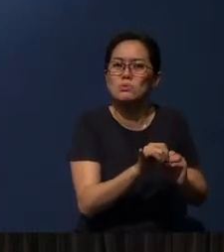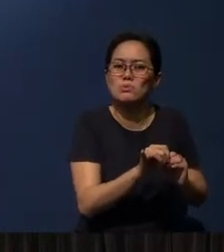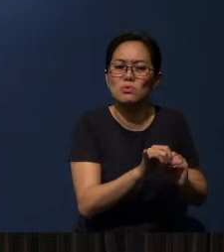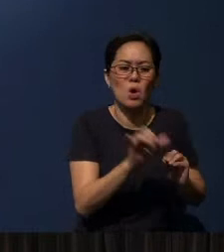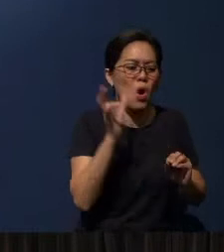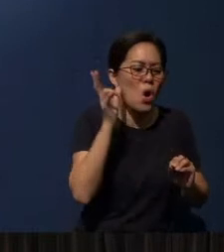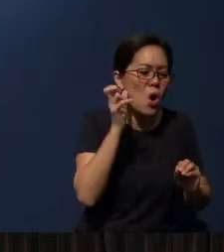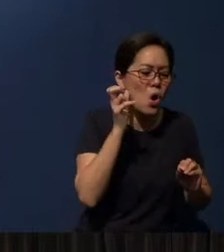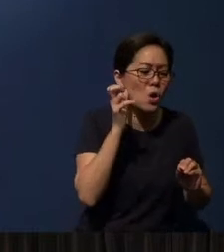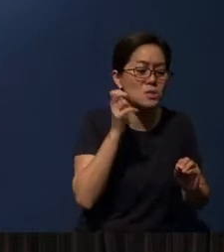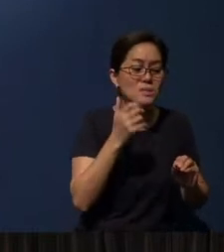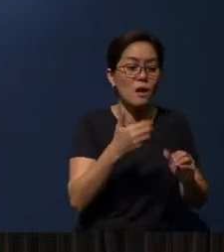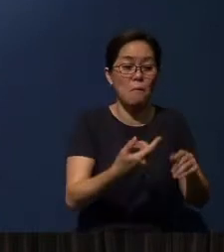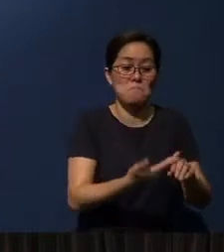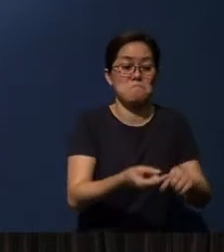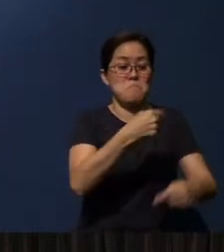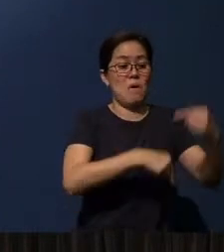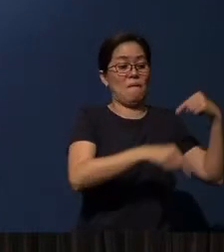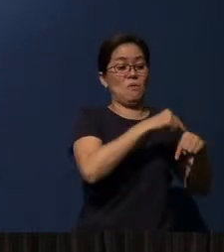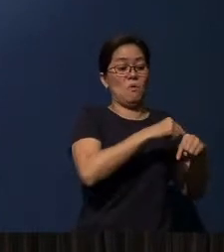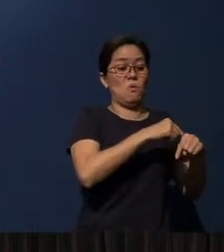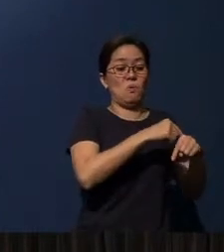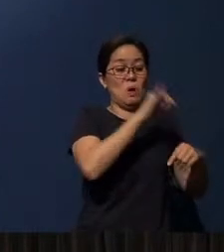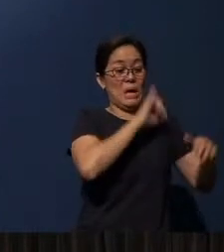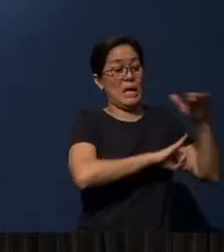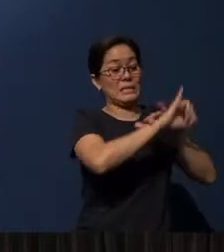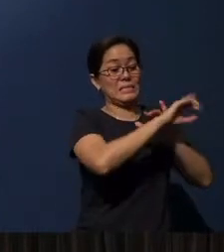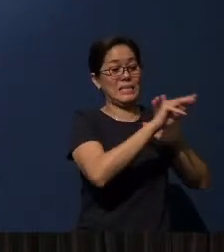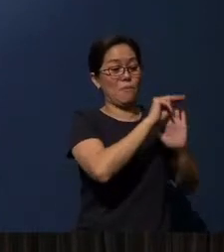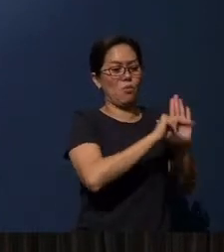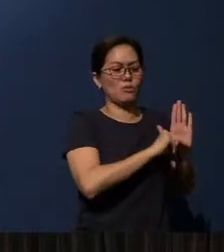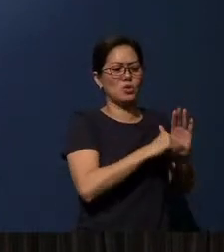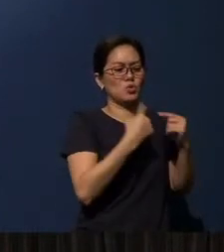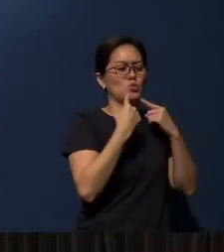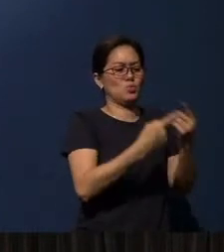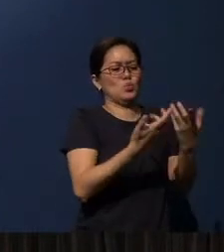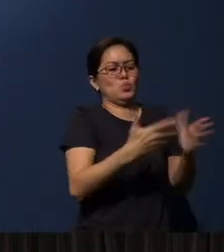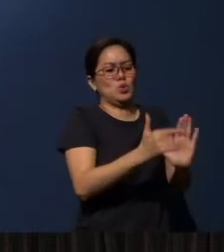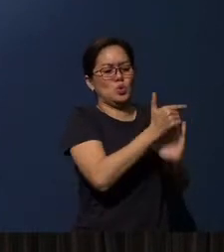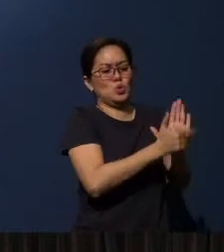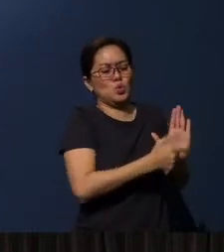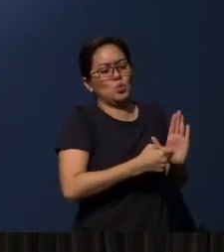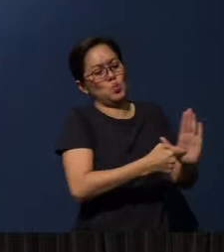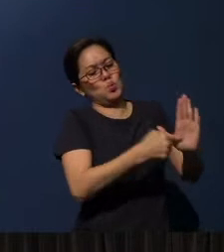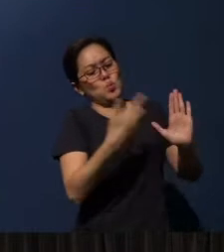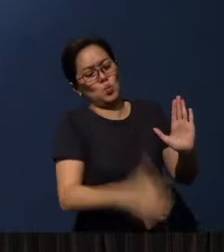from Moses and from Isaiah, representing the law and the prophets,